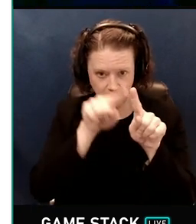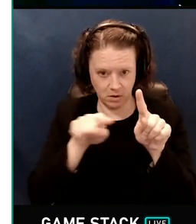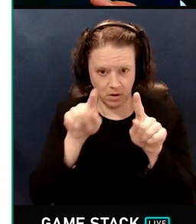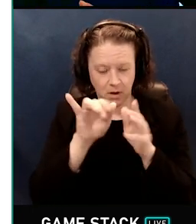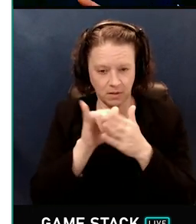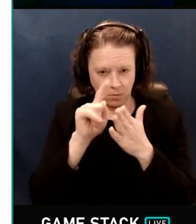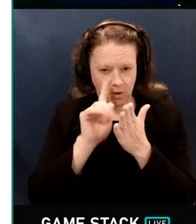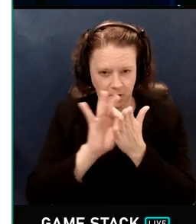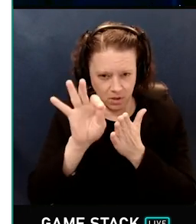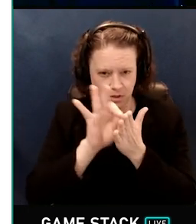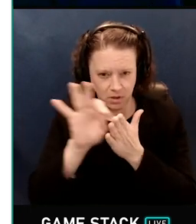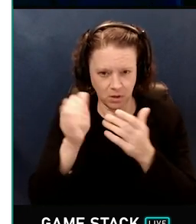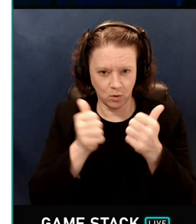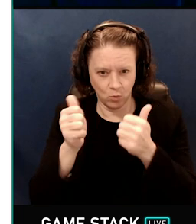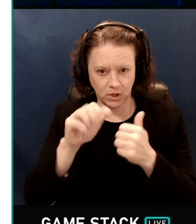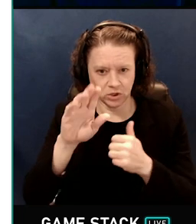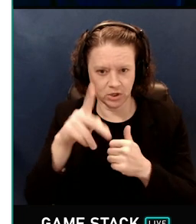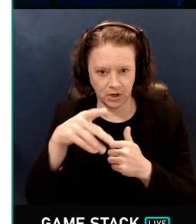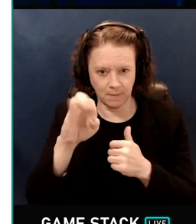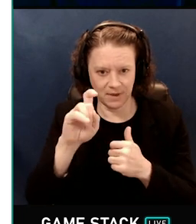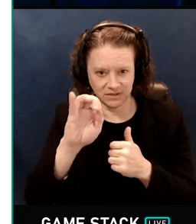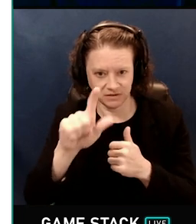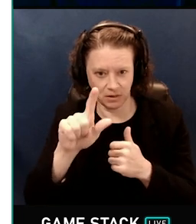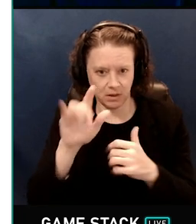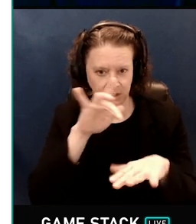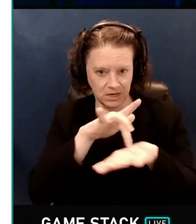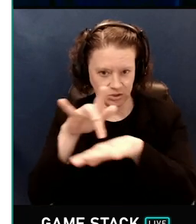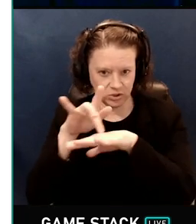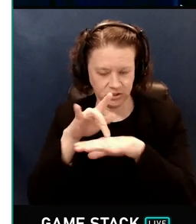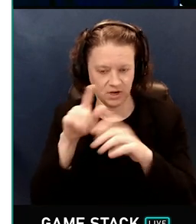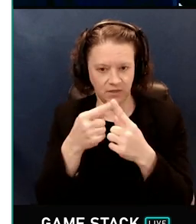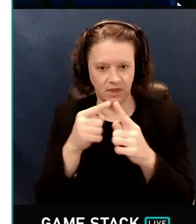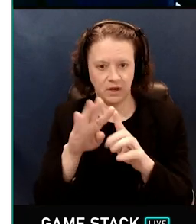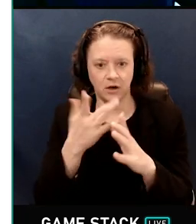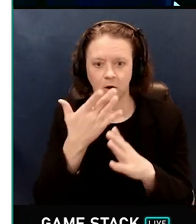triangle touches, and color them in. Then ray tracing has an outer loop that